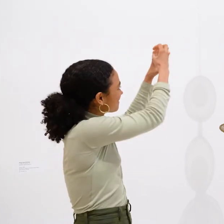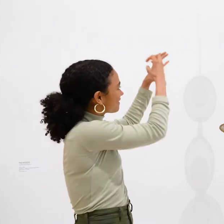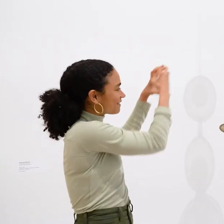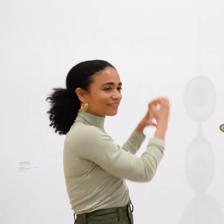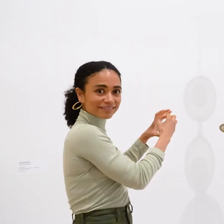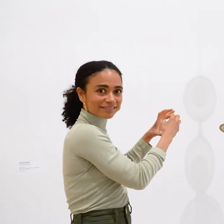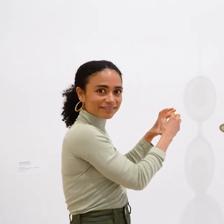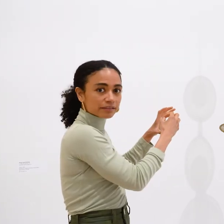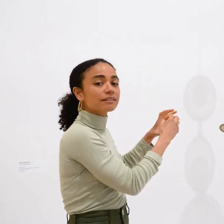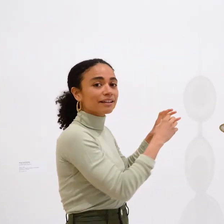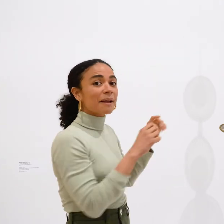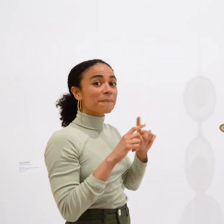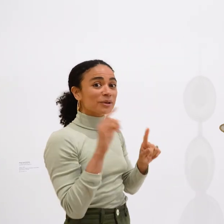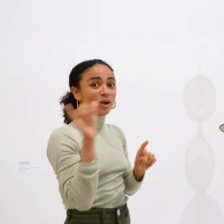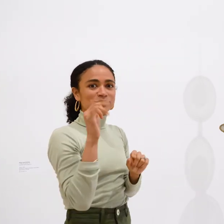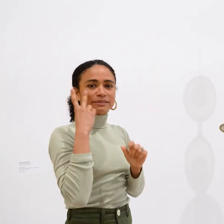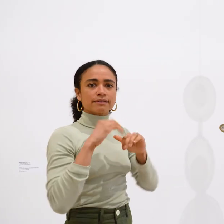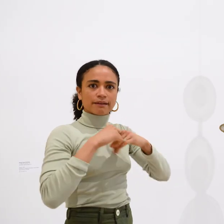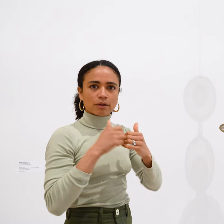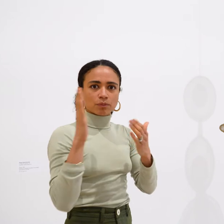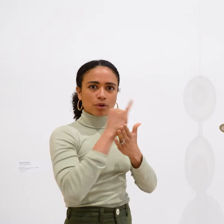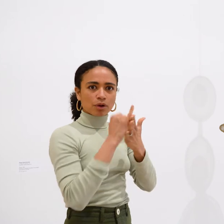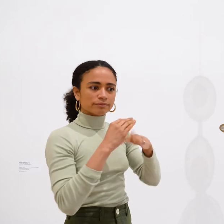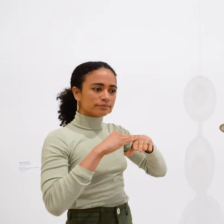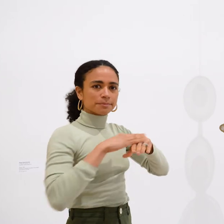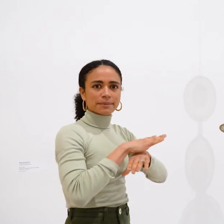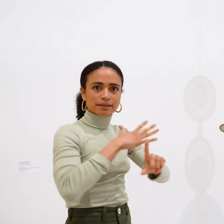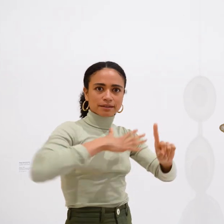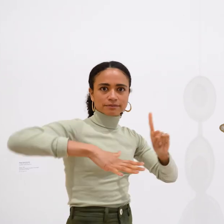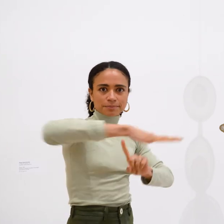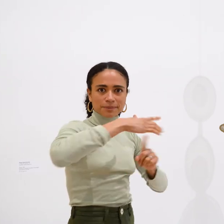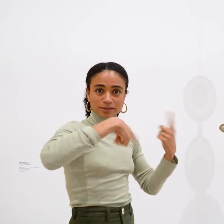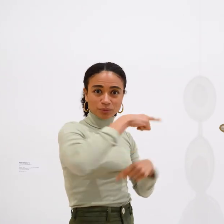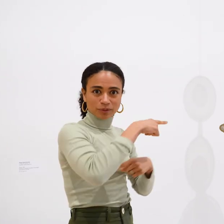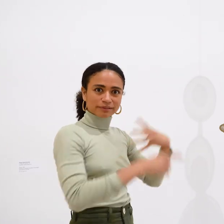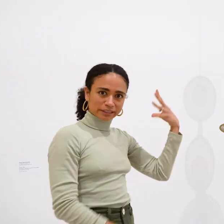In addition, we can see how the sculpture affects its surroundings,